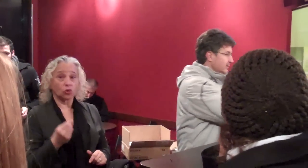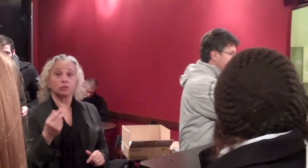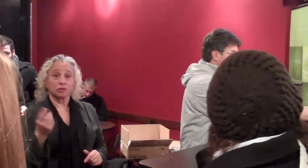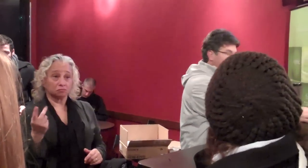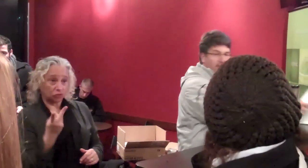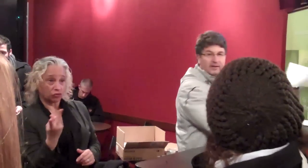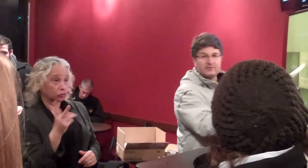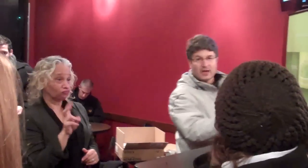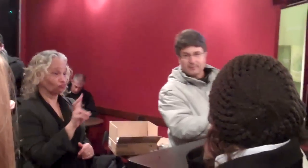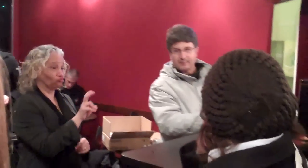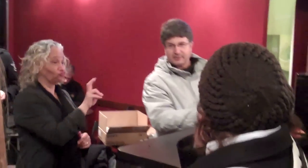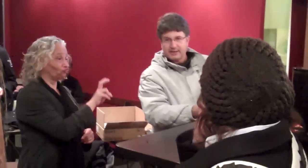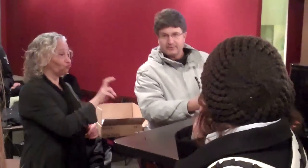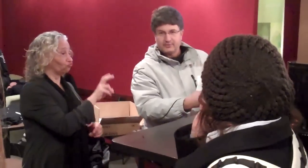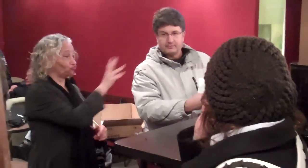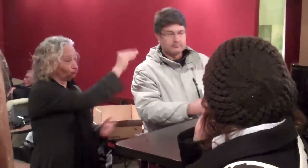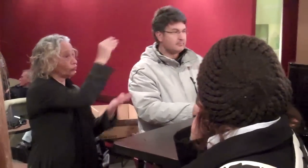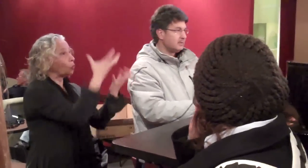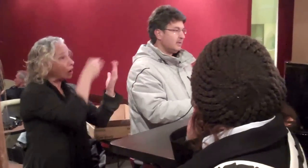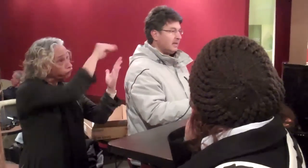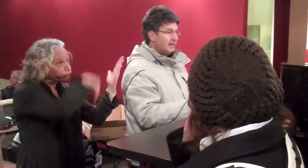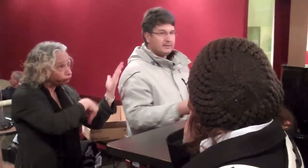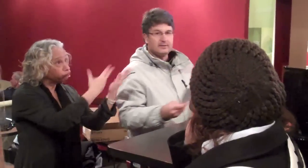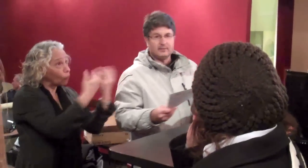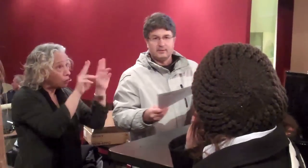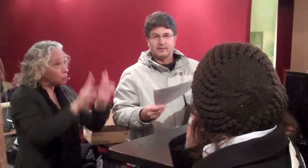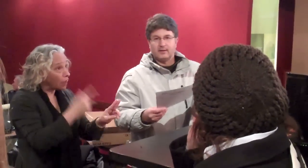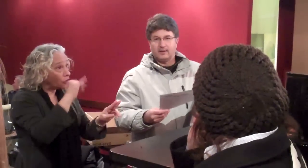OK. OK, so you guys come up here, fill out a job application